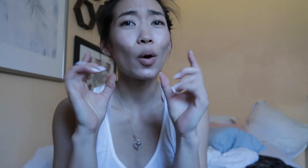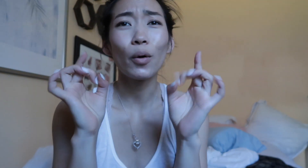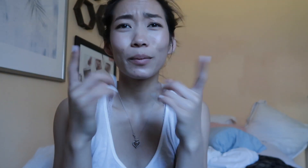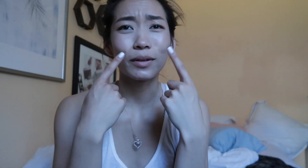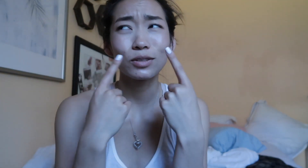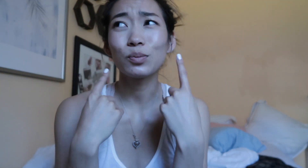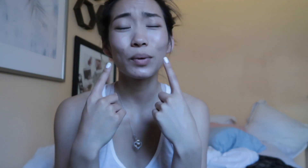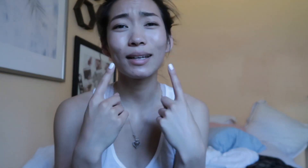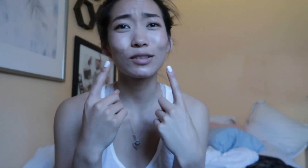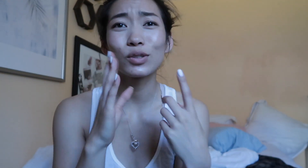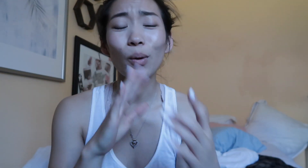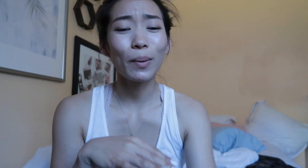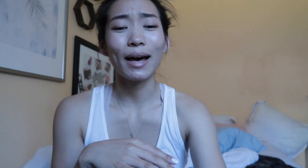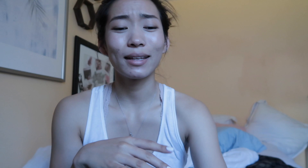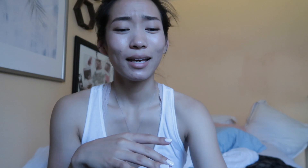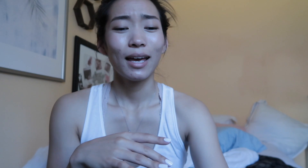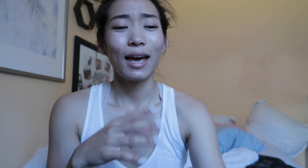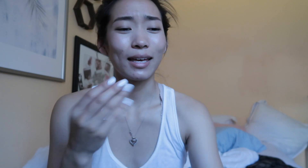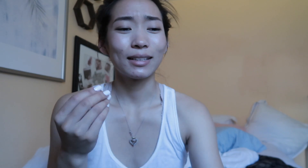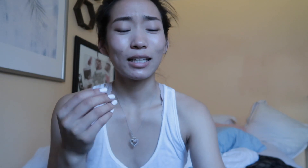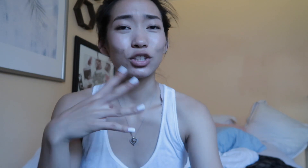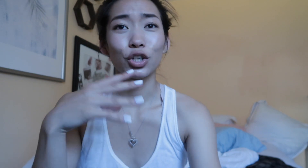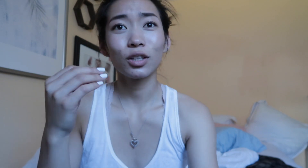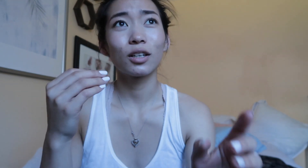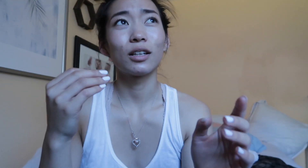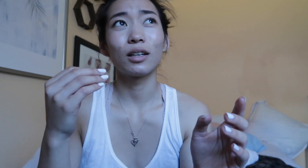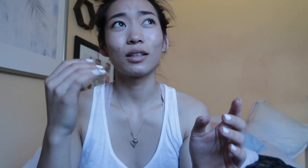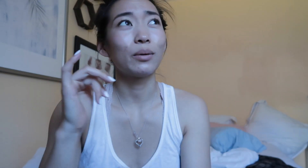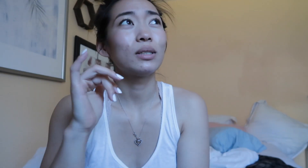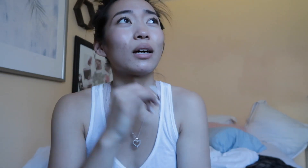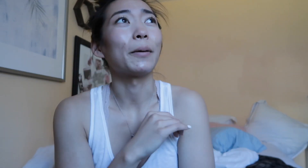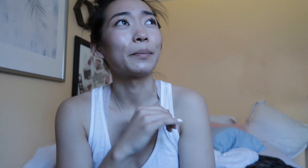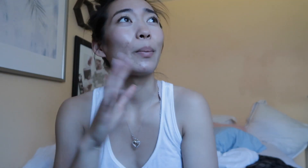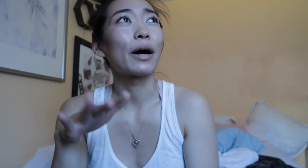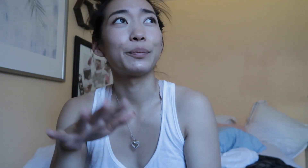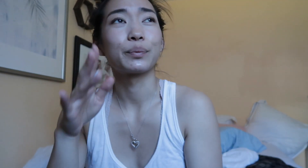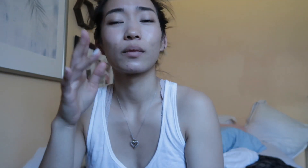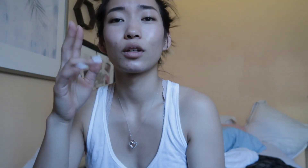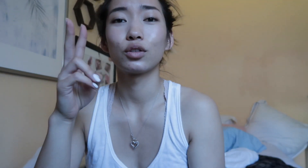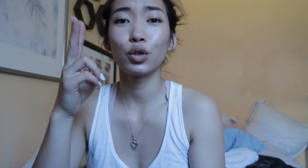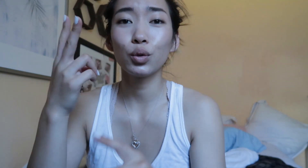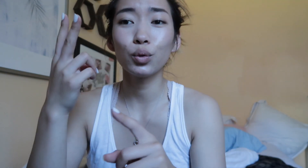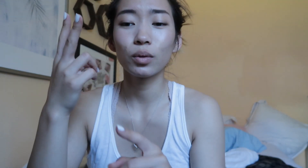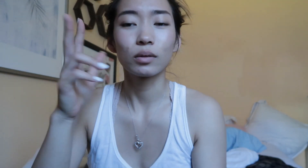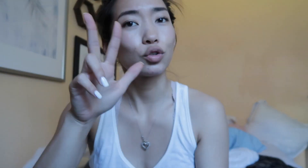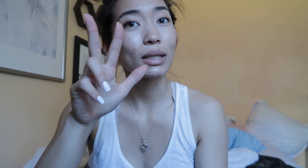horrible. I was just breaking out so bad and it took. that was about two three